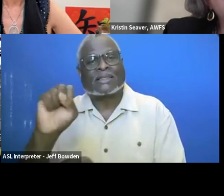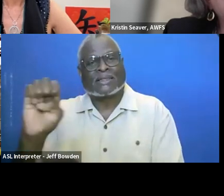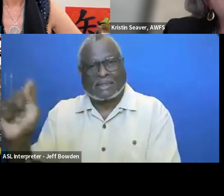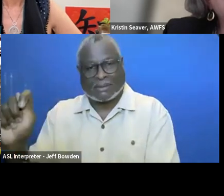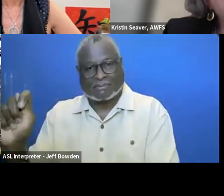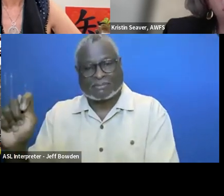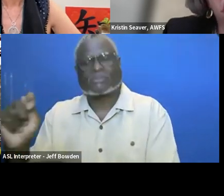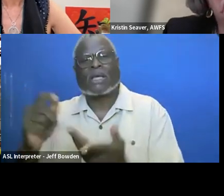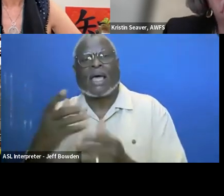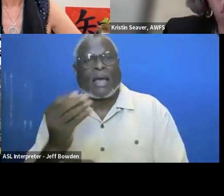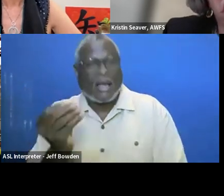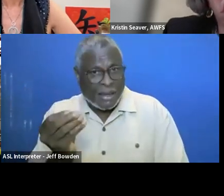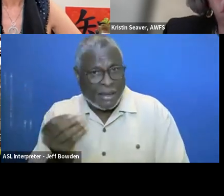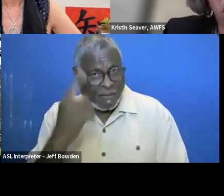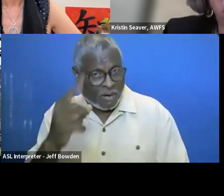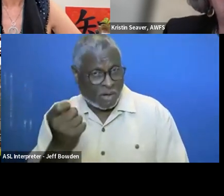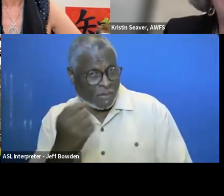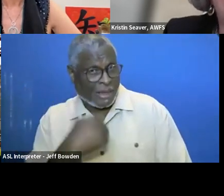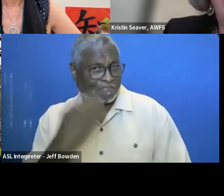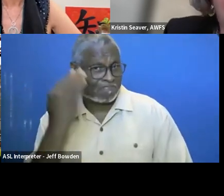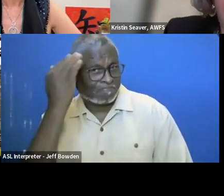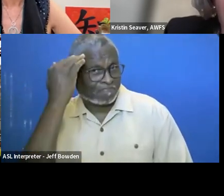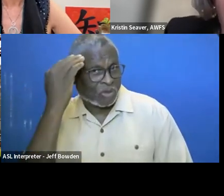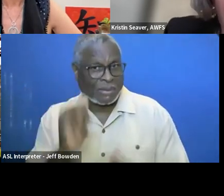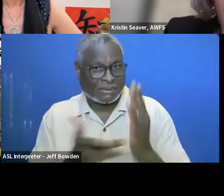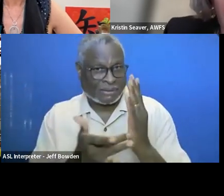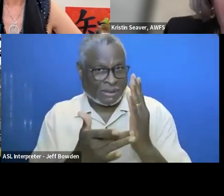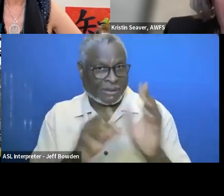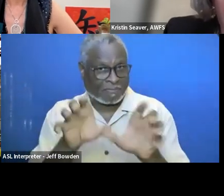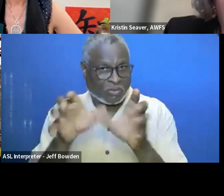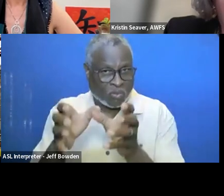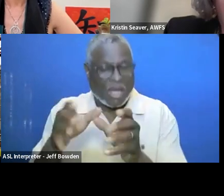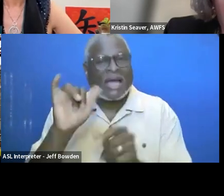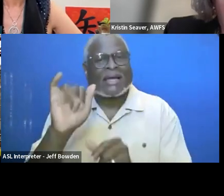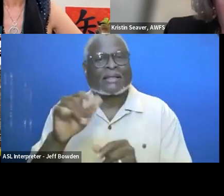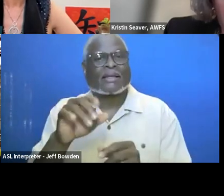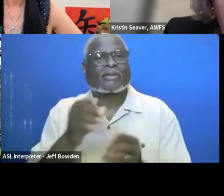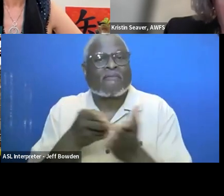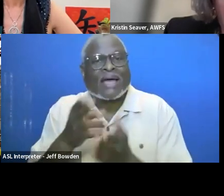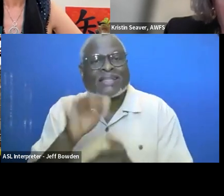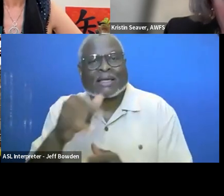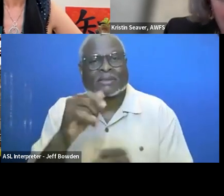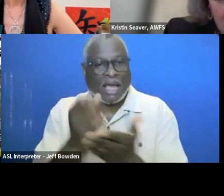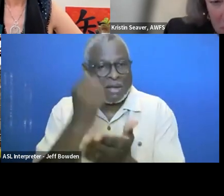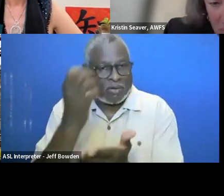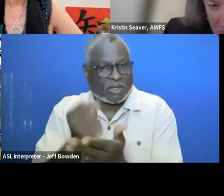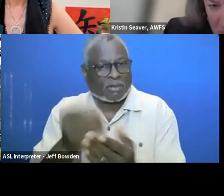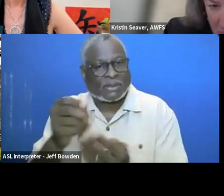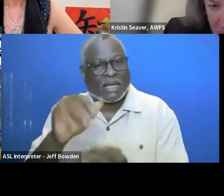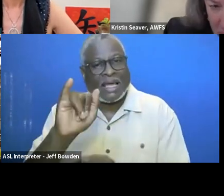and from the little bit i know from like the technology stack, like the fact there is an application program interface like to the fact you can get